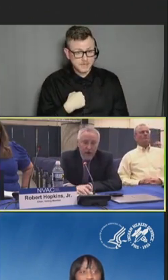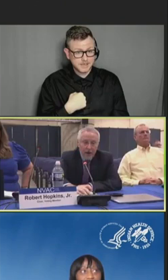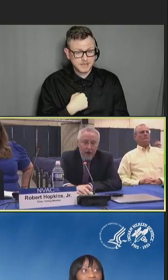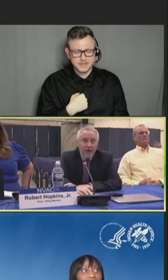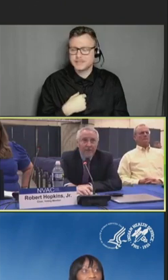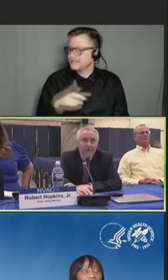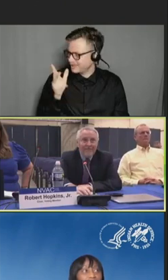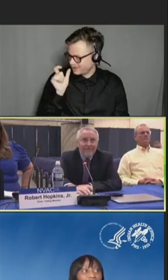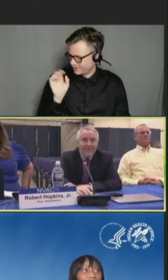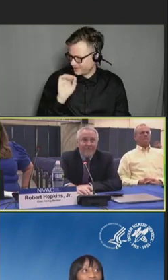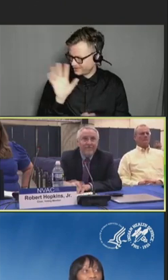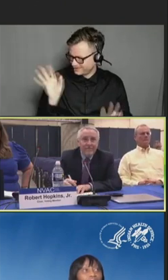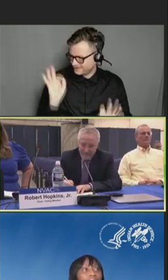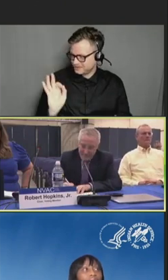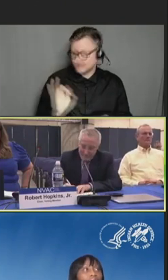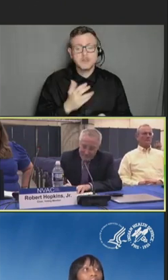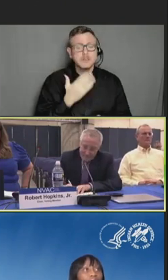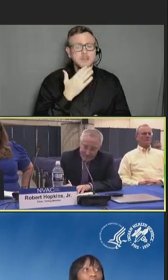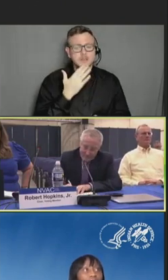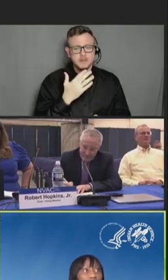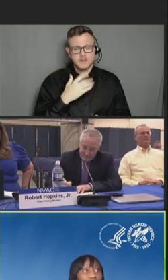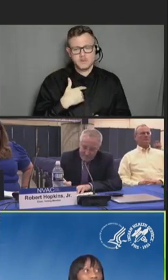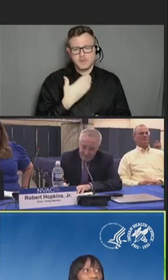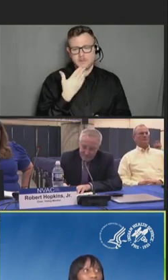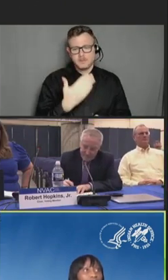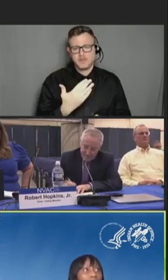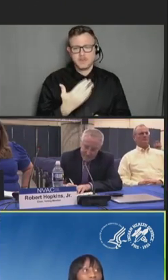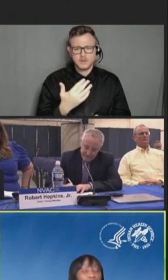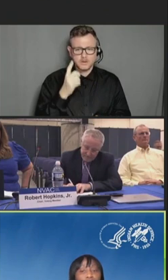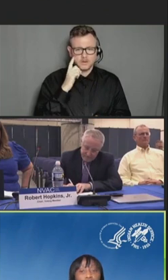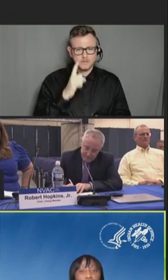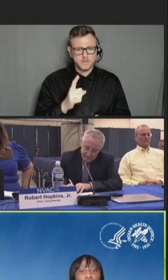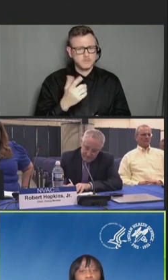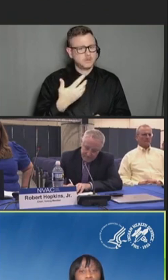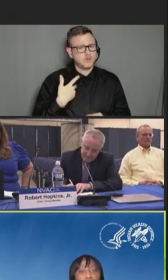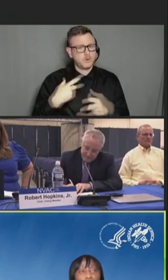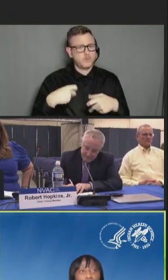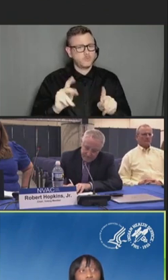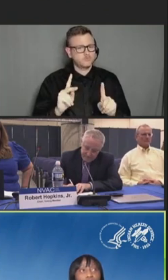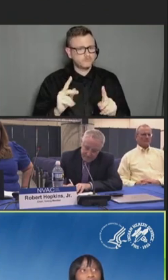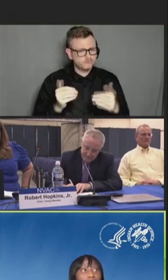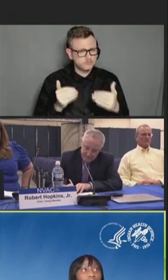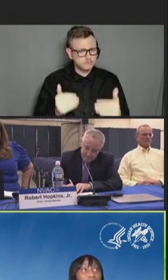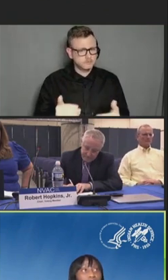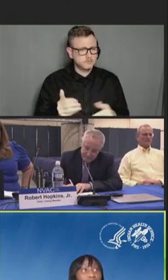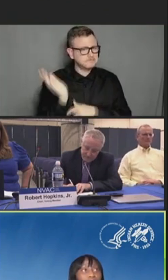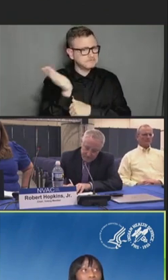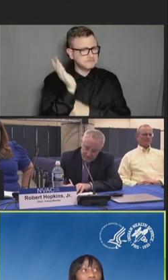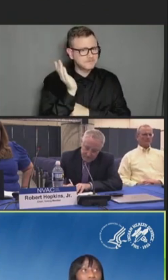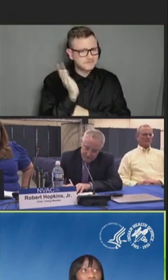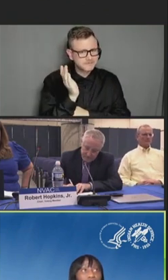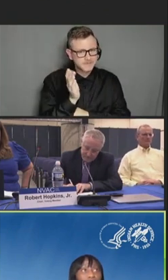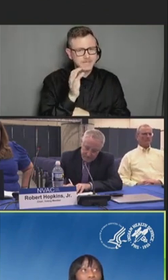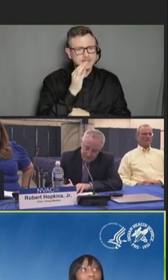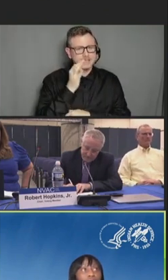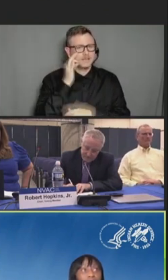Robert Hopkins, Jr.: You're loud and clear. Uzo Chukwuma: Thank you. Thank you for giving me the opportunity to present the Indian Health Service update.